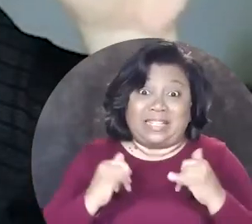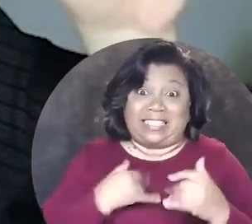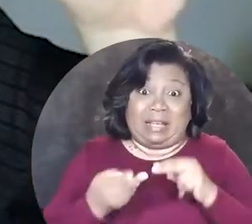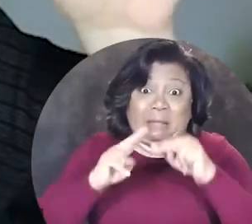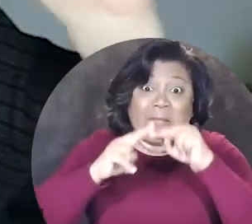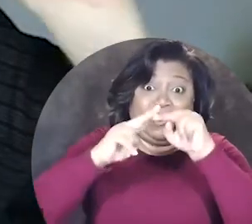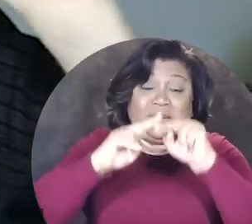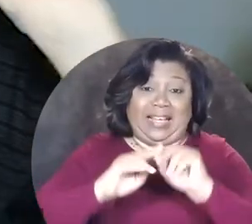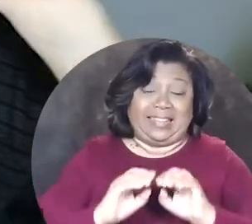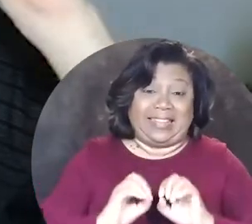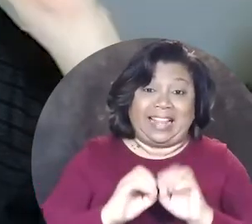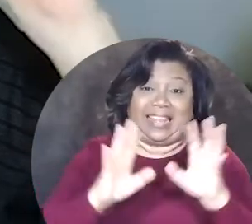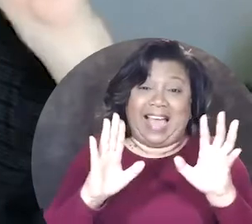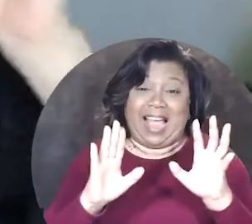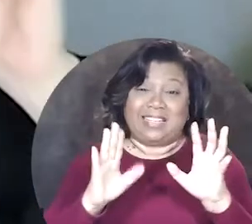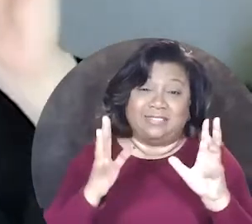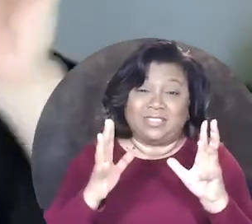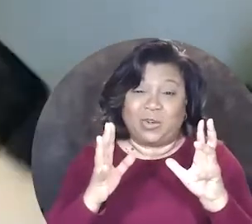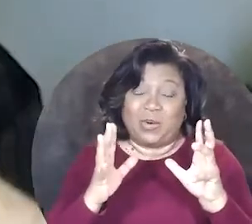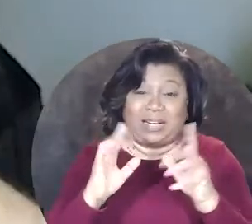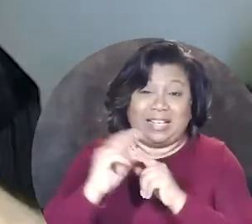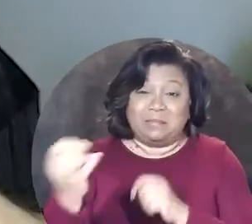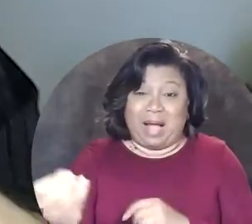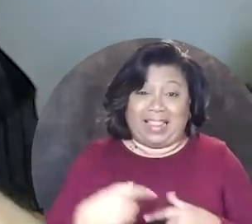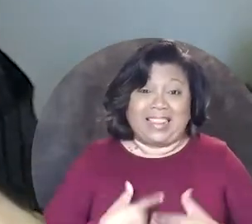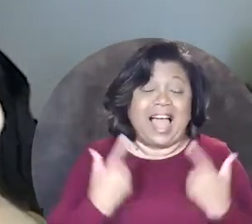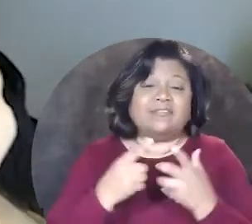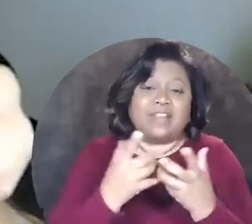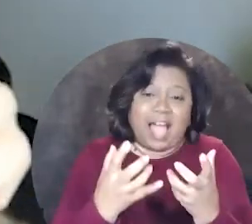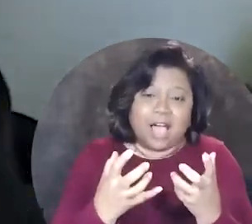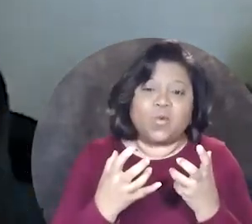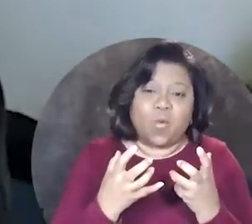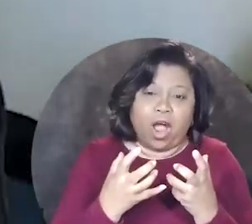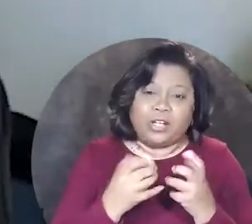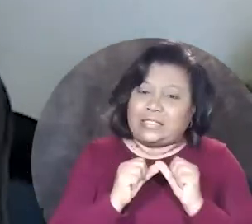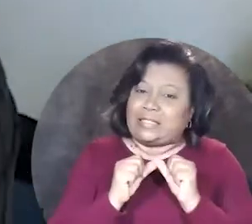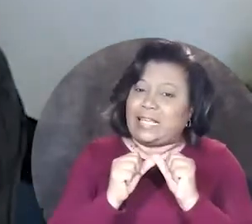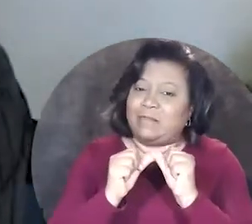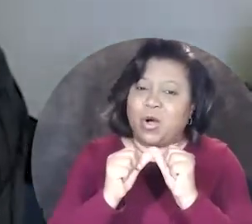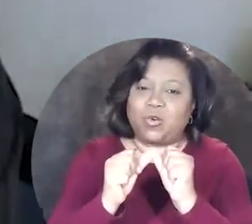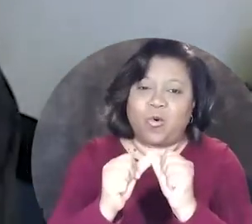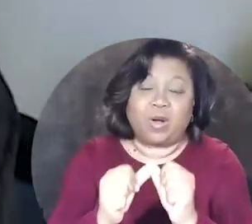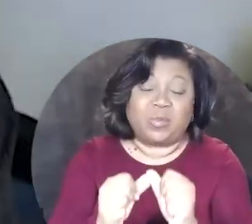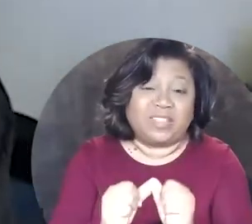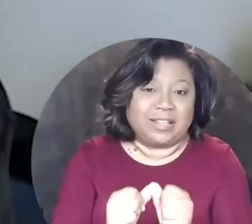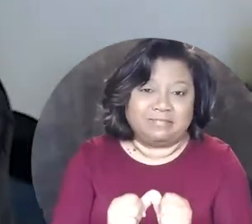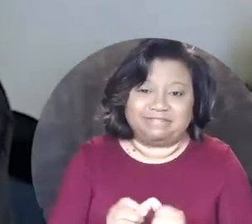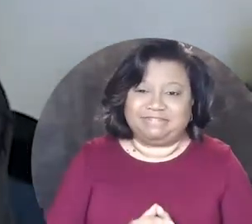the excitement is building and the light is in my life and I wanna keep going and run with it